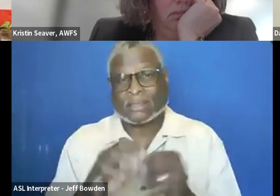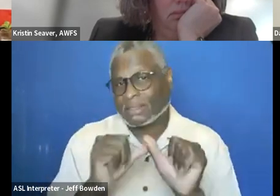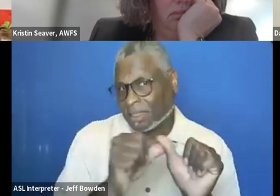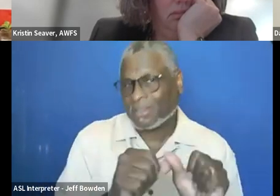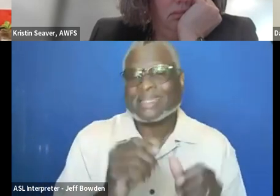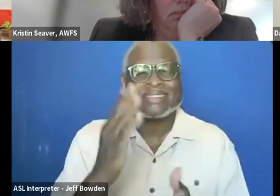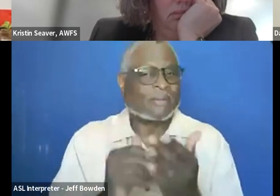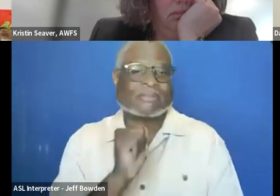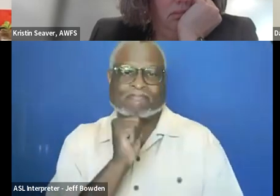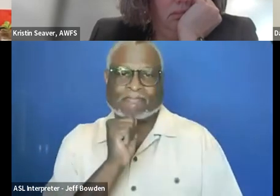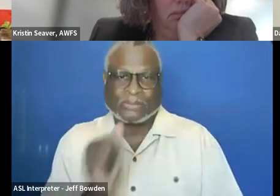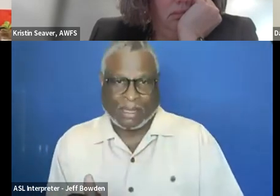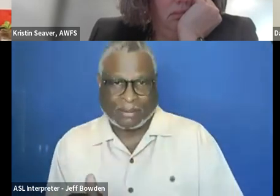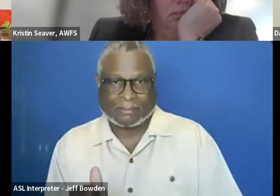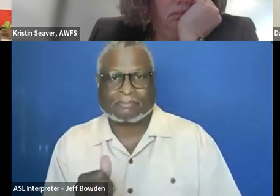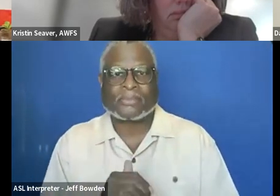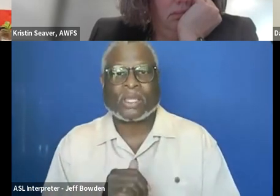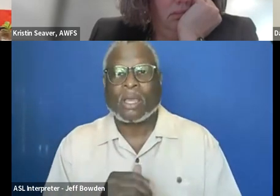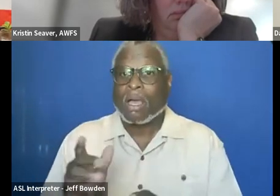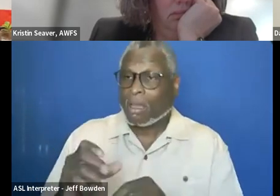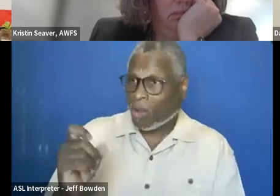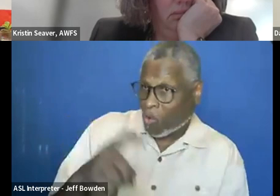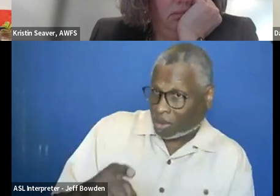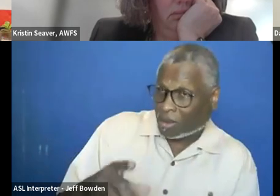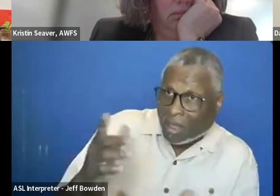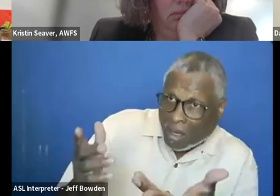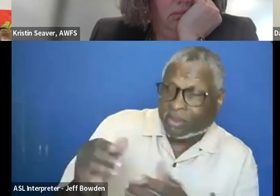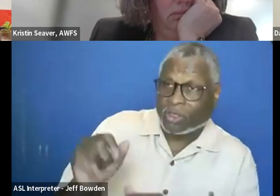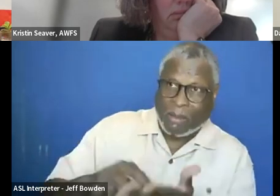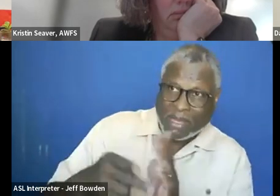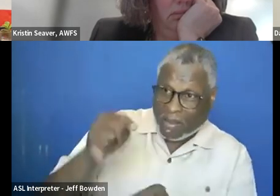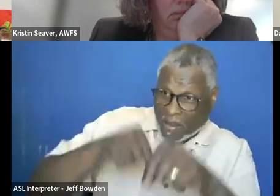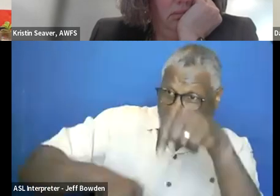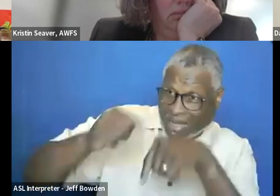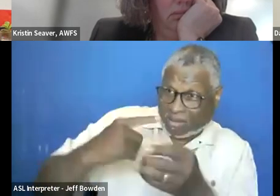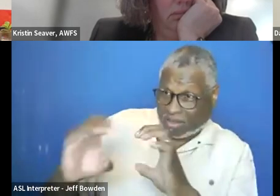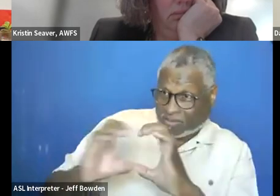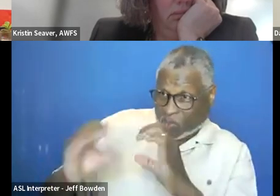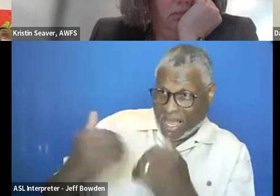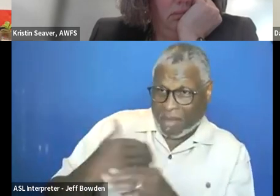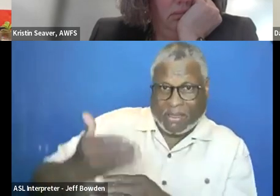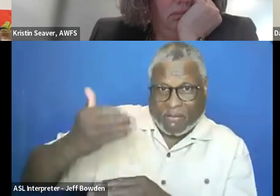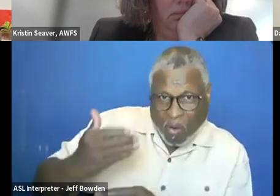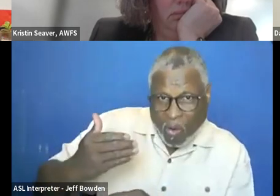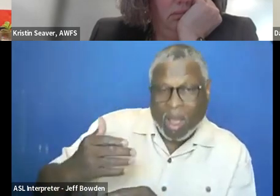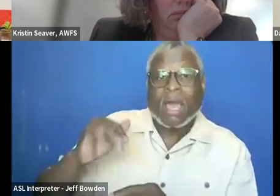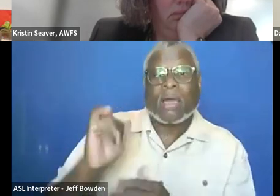This is bringing me back to a conversation we had earlier with Holly Elwood.